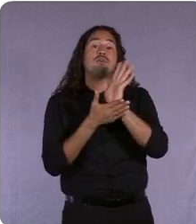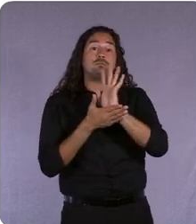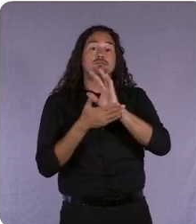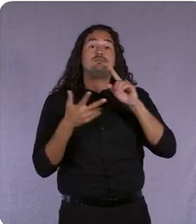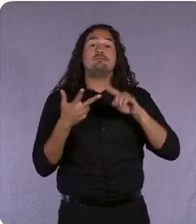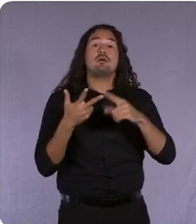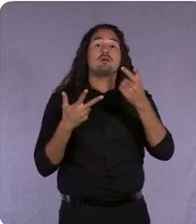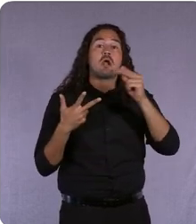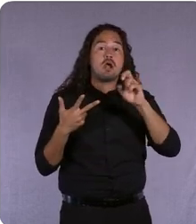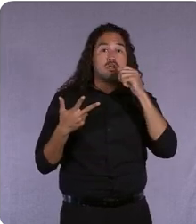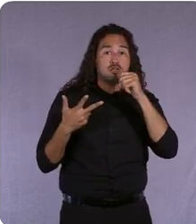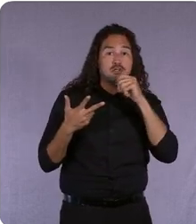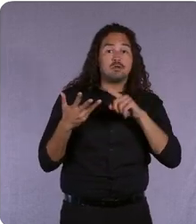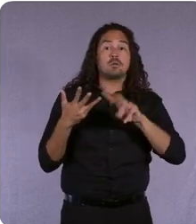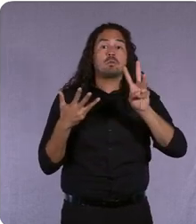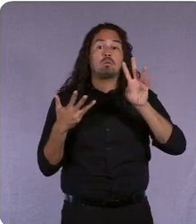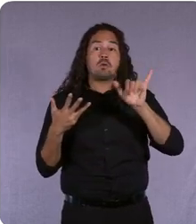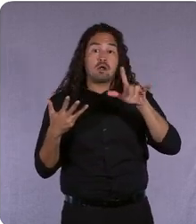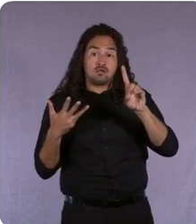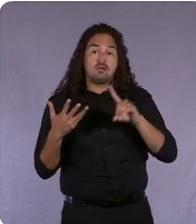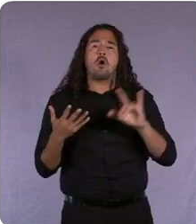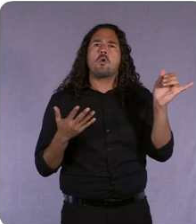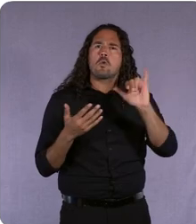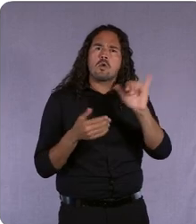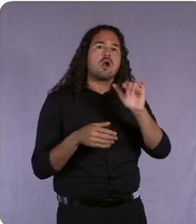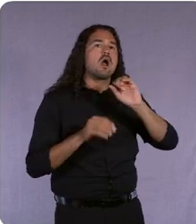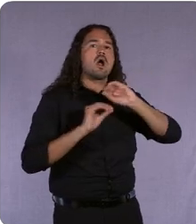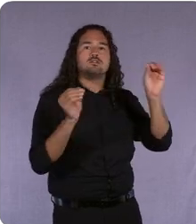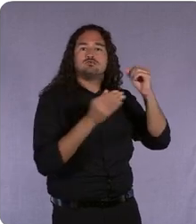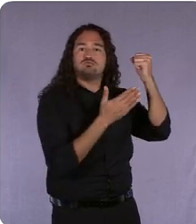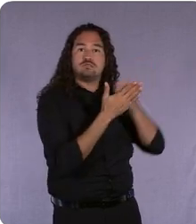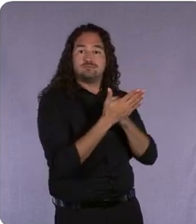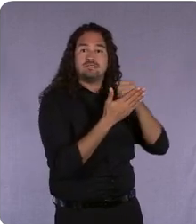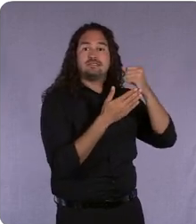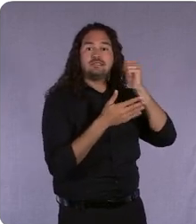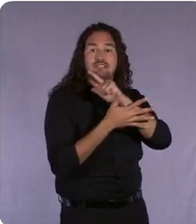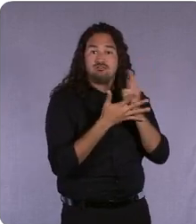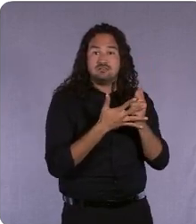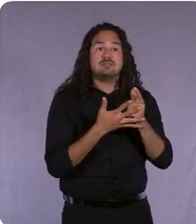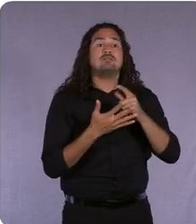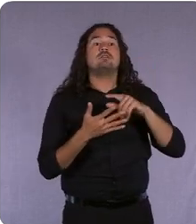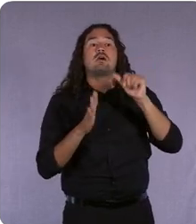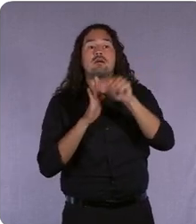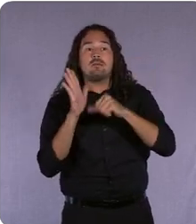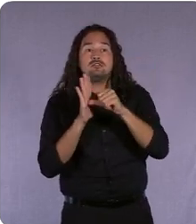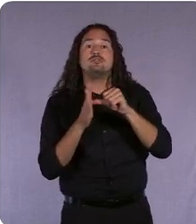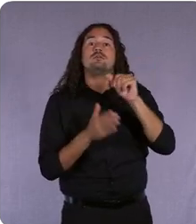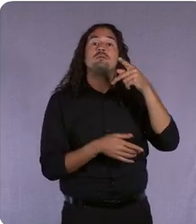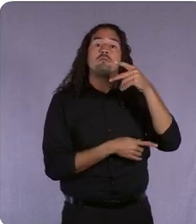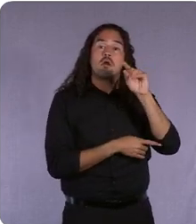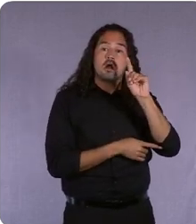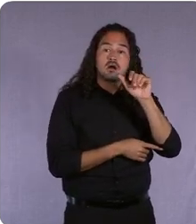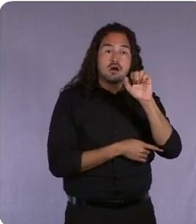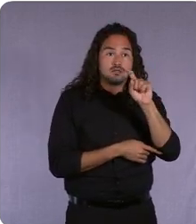series, animation, podcasts, and the popular Reese's Book Club. And they have found success across every